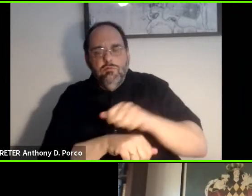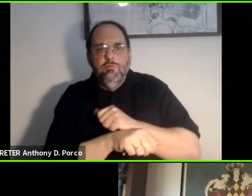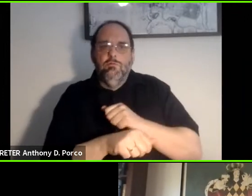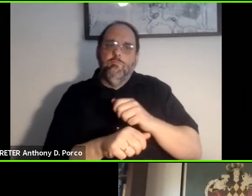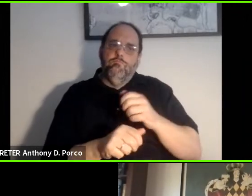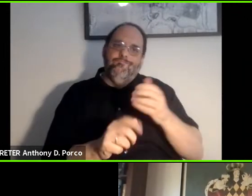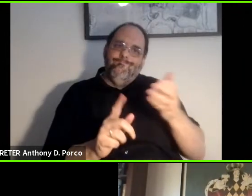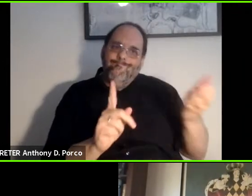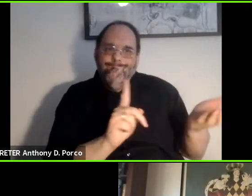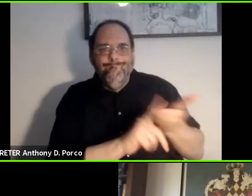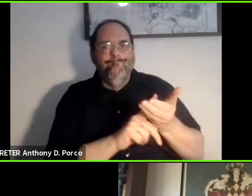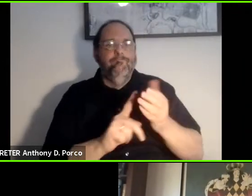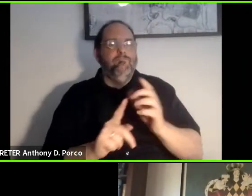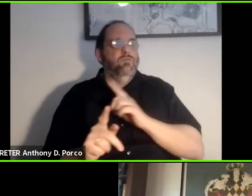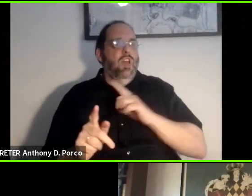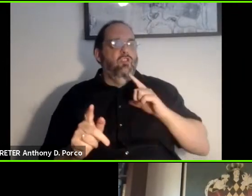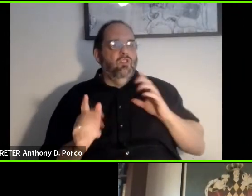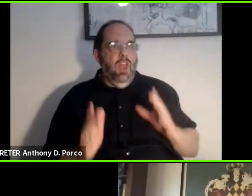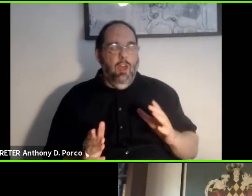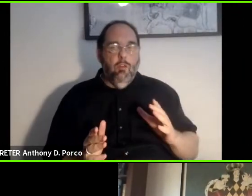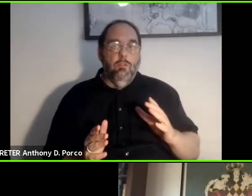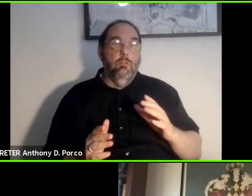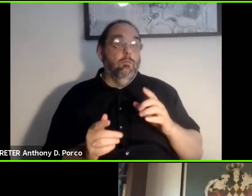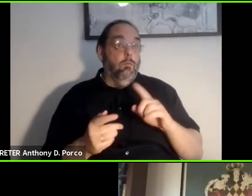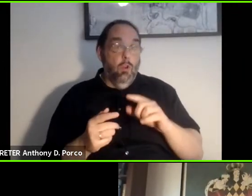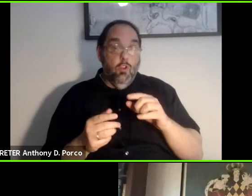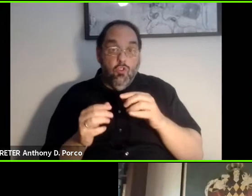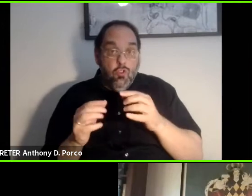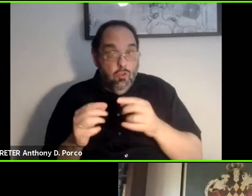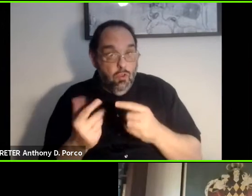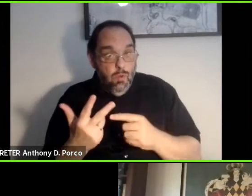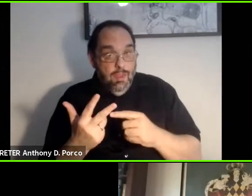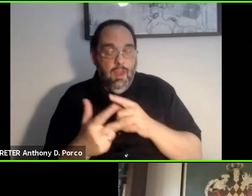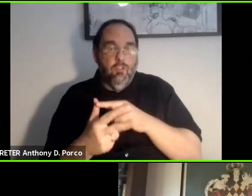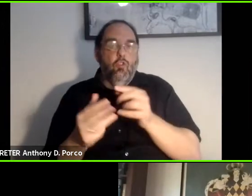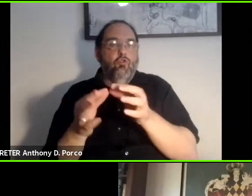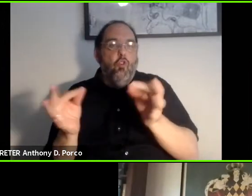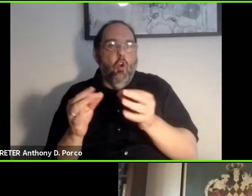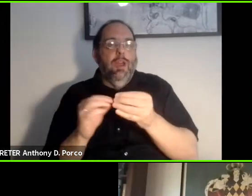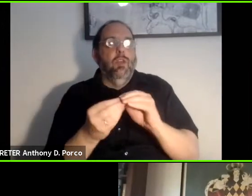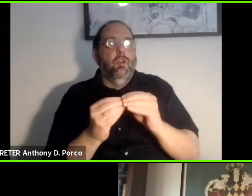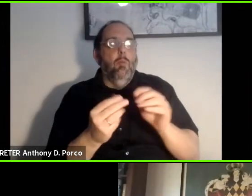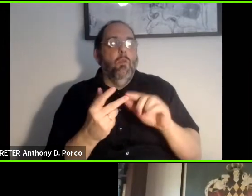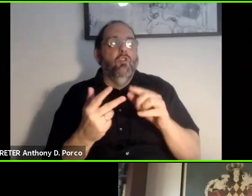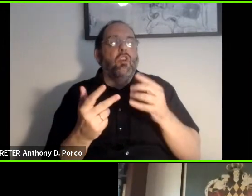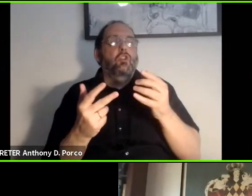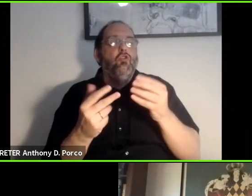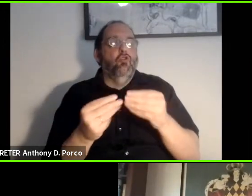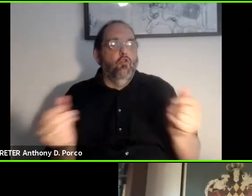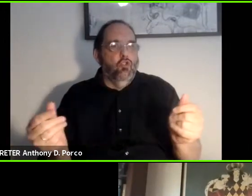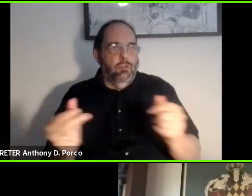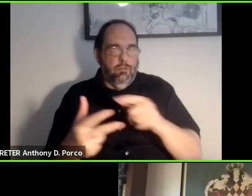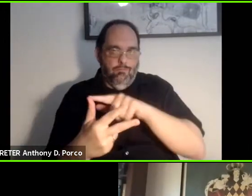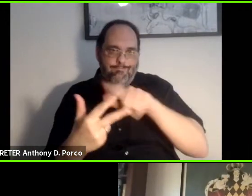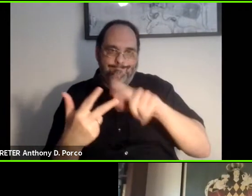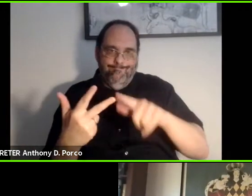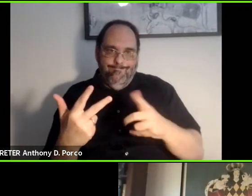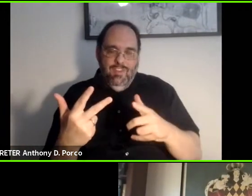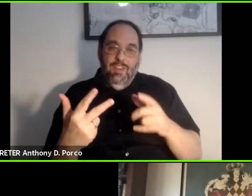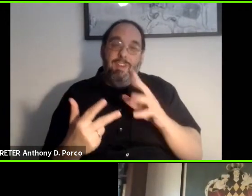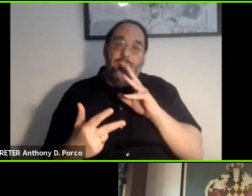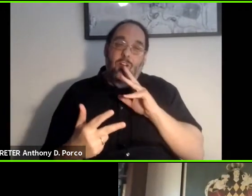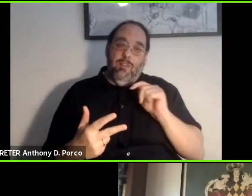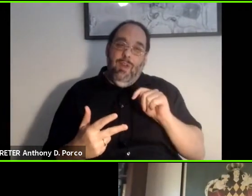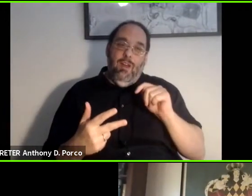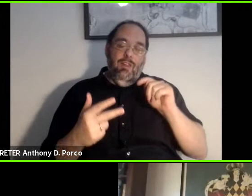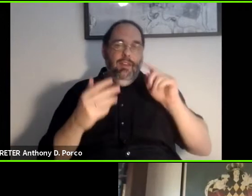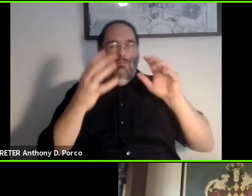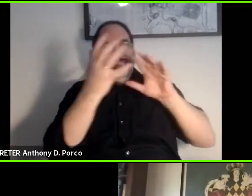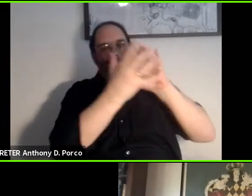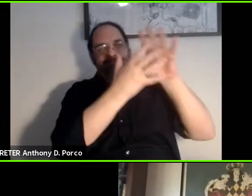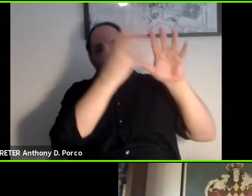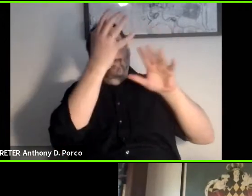They are stories, numbers and solutions. Just talking about it in the abstract that they hear